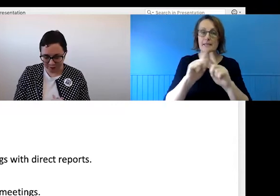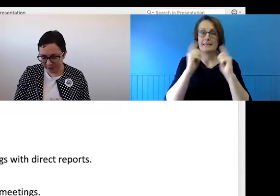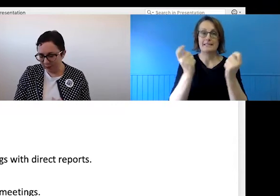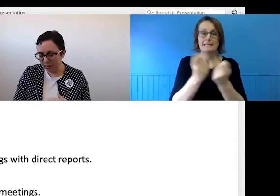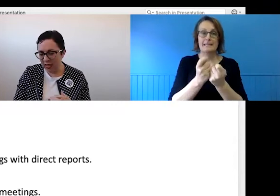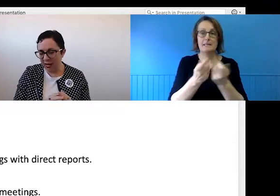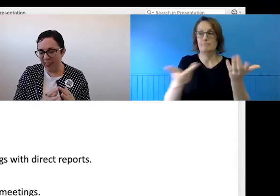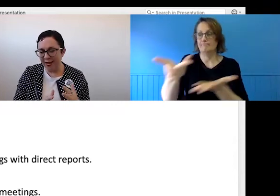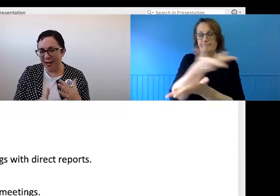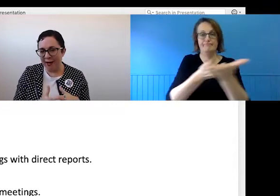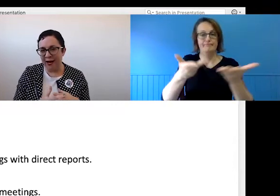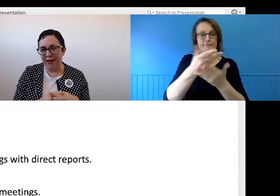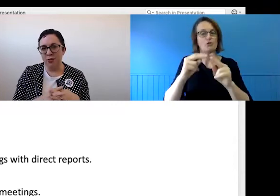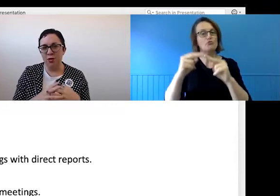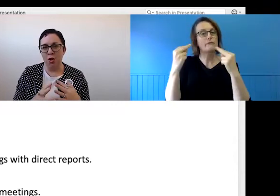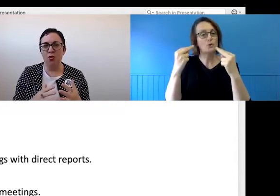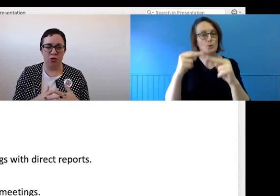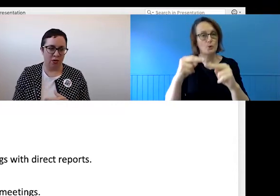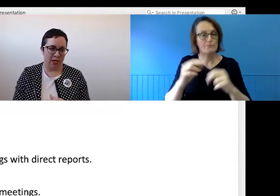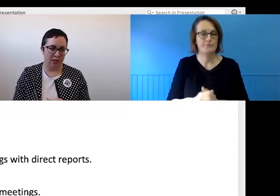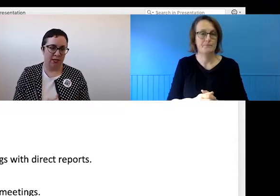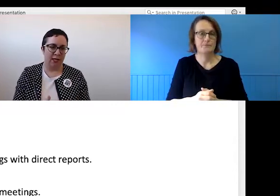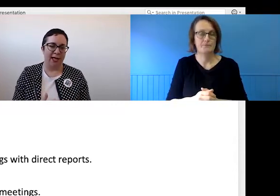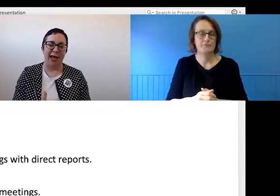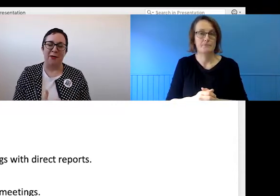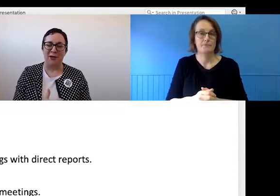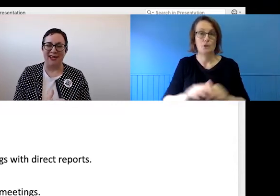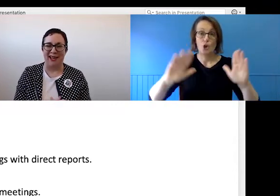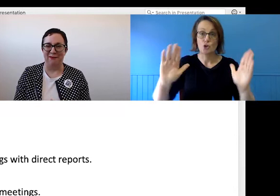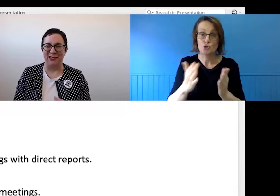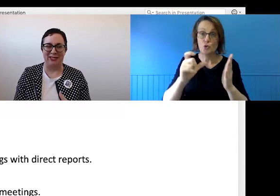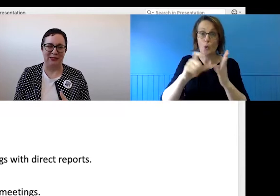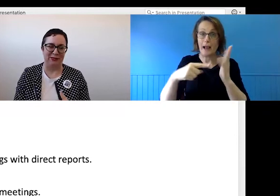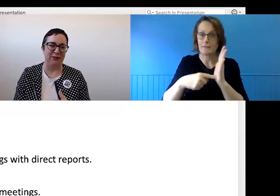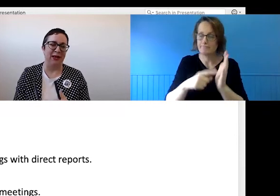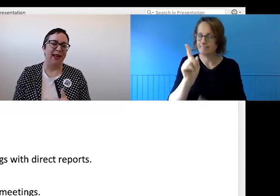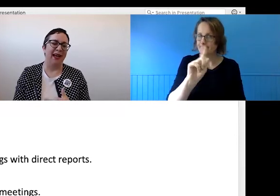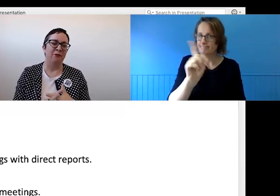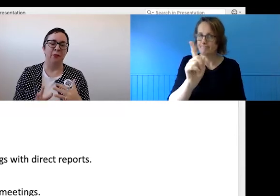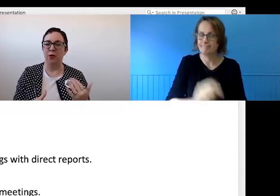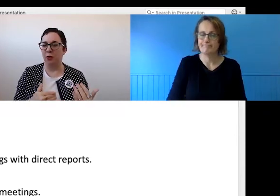There are no short cuts when it comes to remote